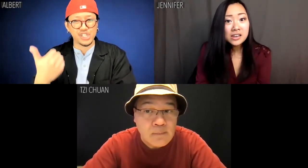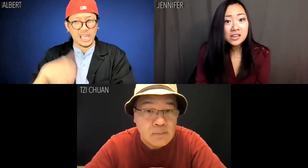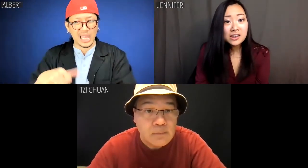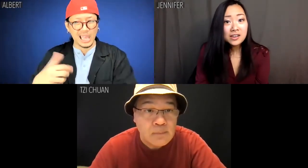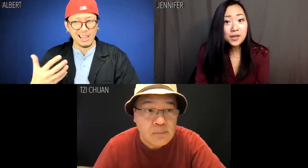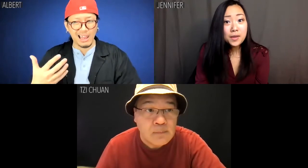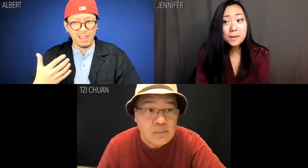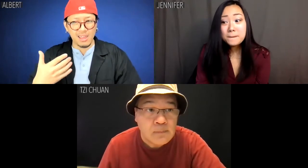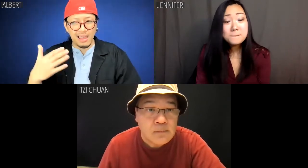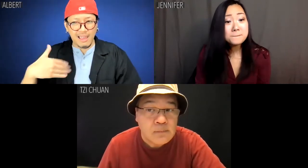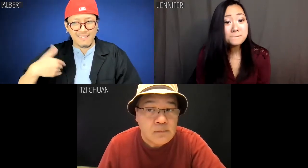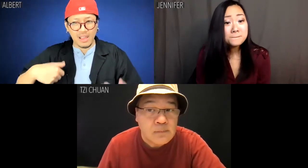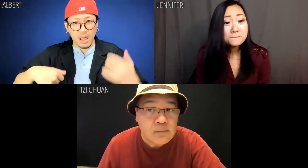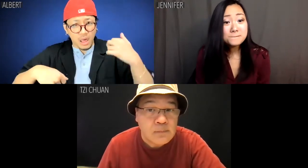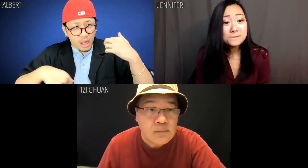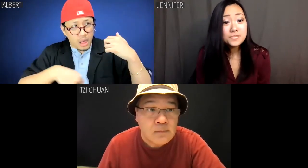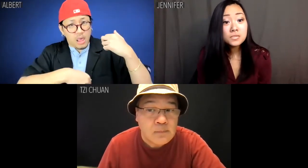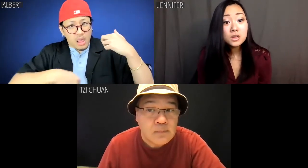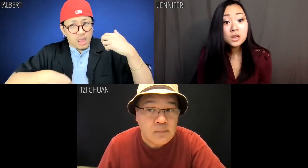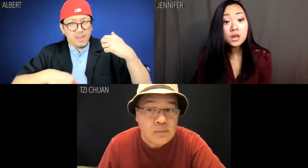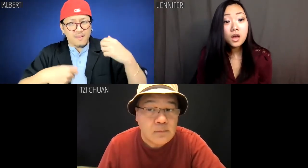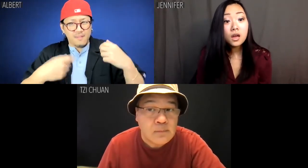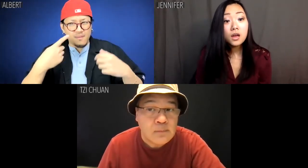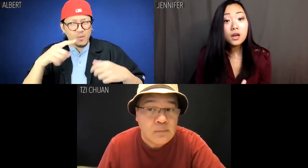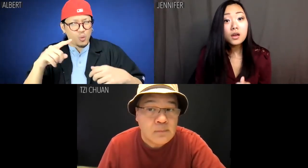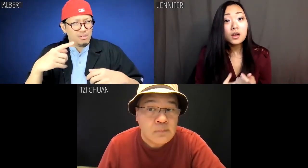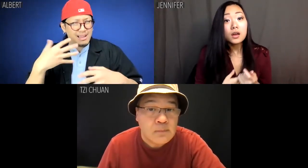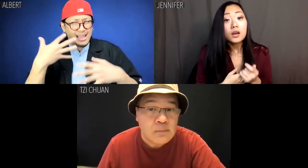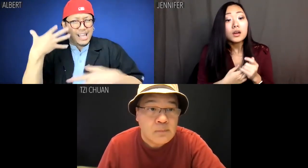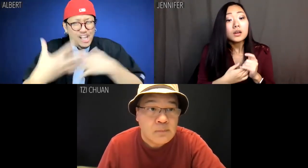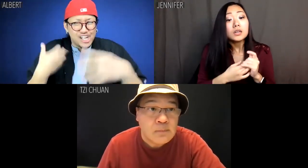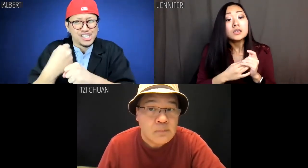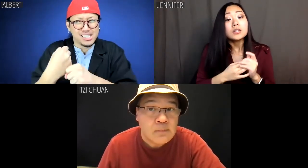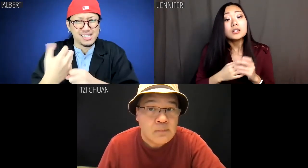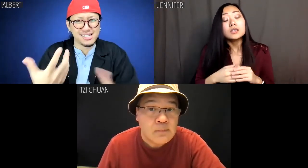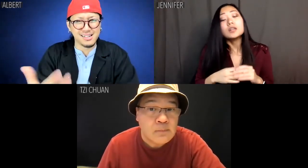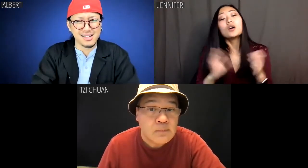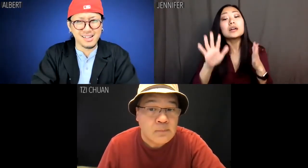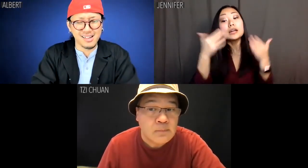Albert: Shit, man, I haven't played the cello in years